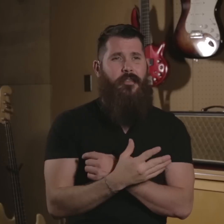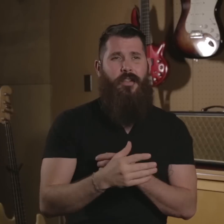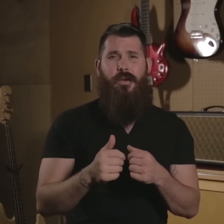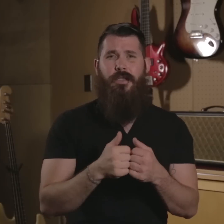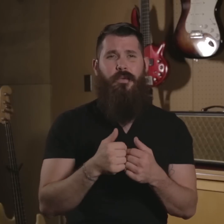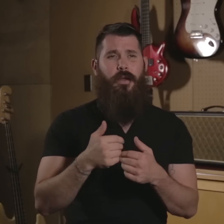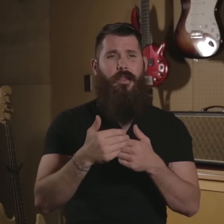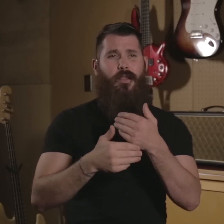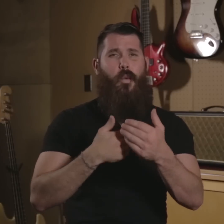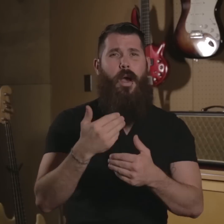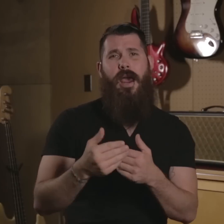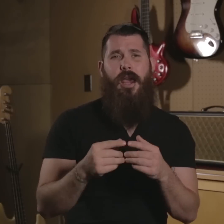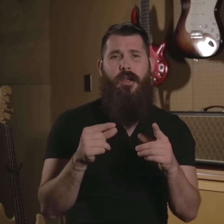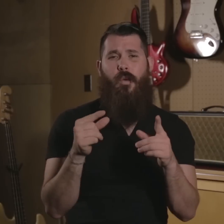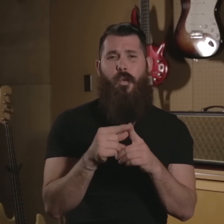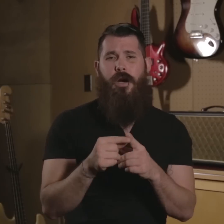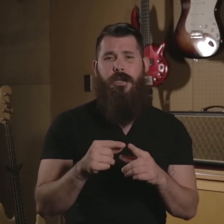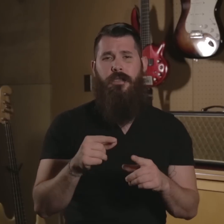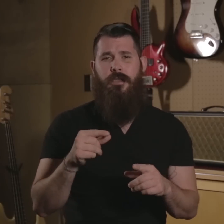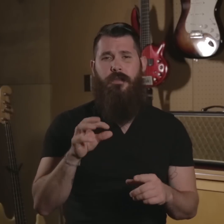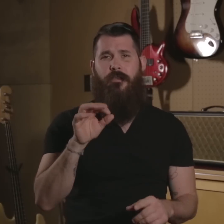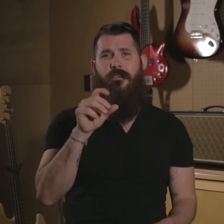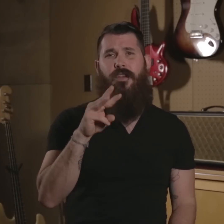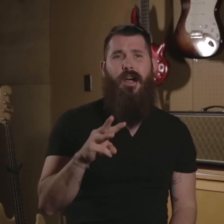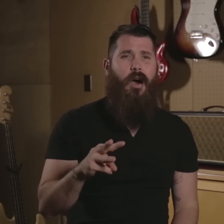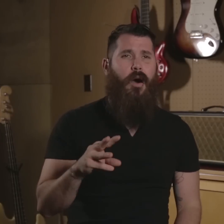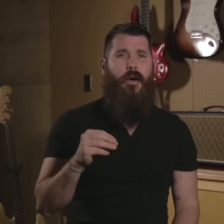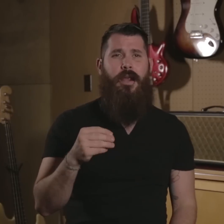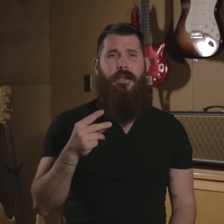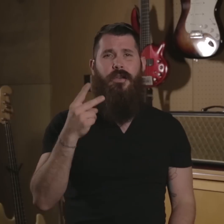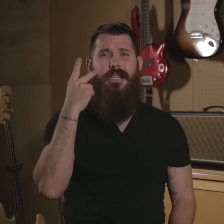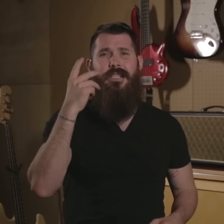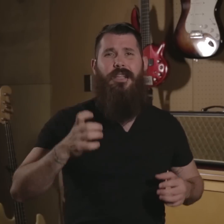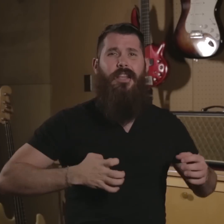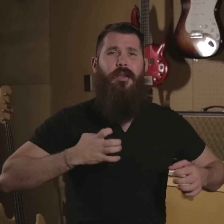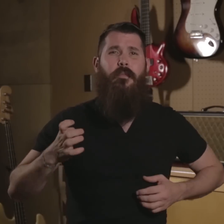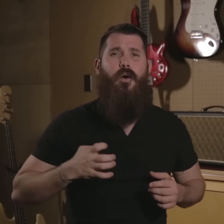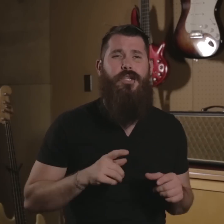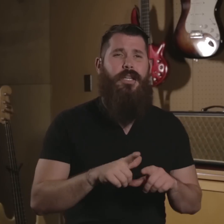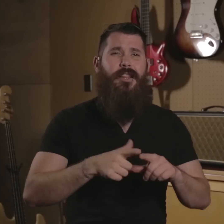Influenced with the way the words flow and you can see the emotion